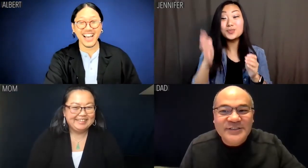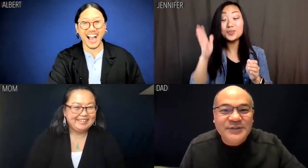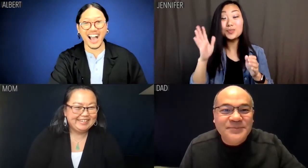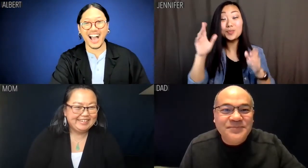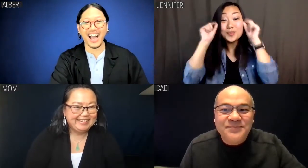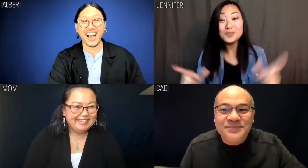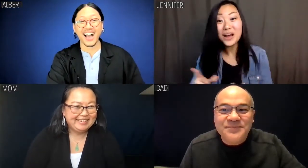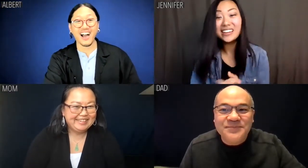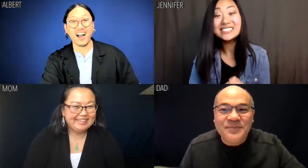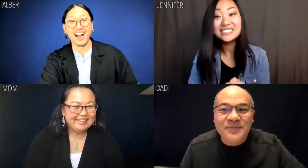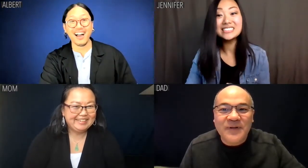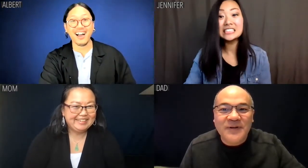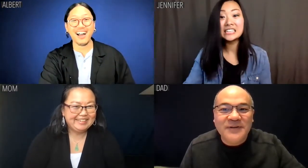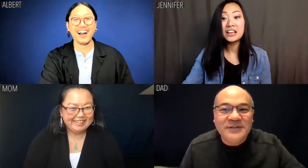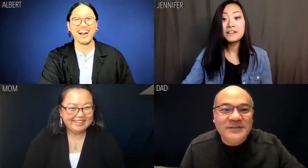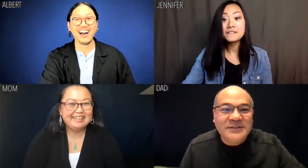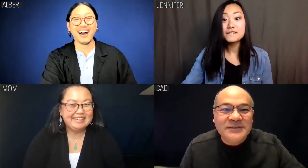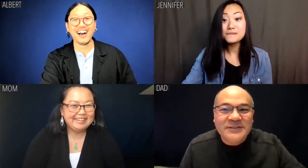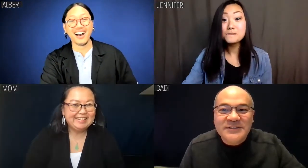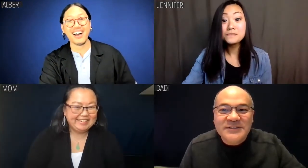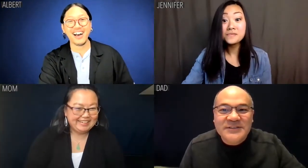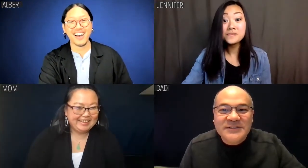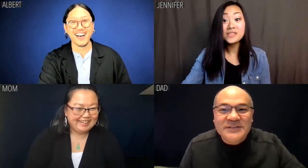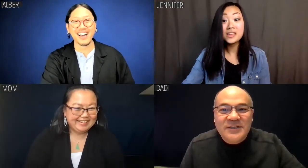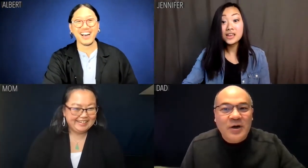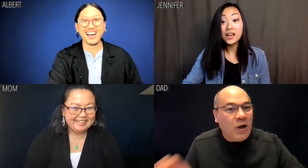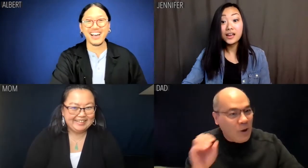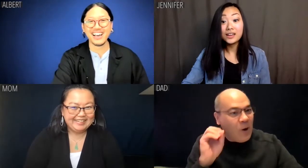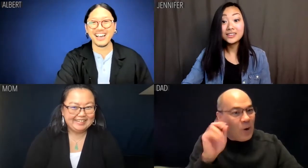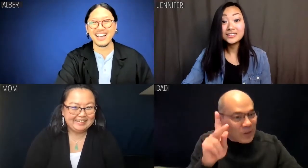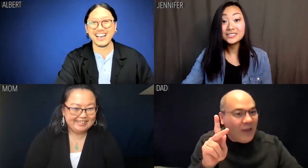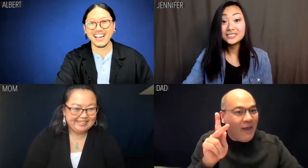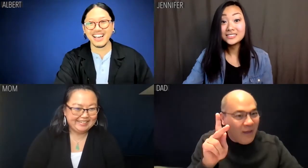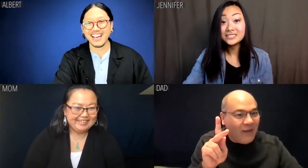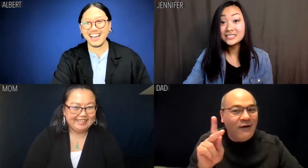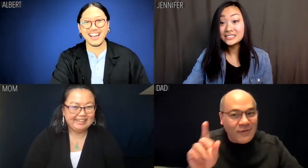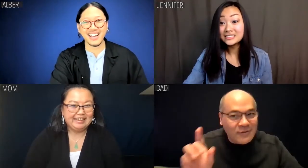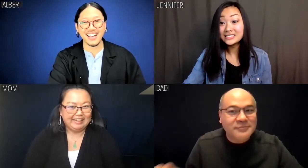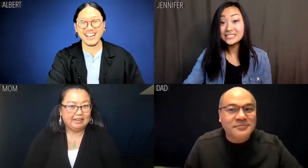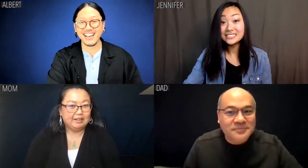Jennifer: Oh, it's -- it will be a surprise. Dad: Well, OK!